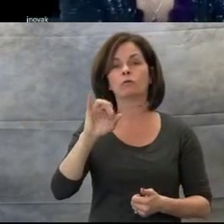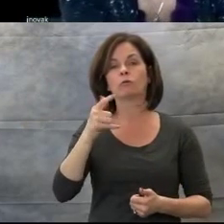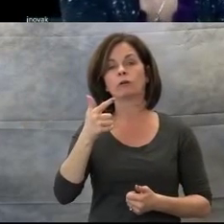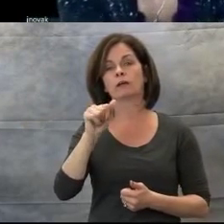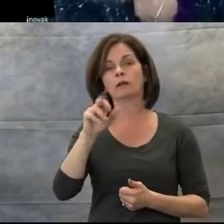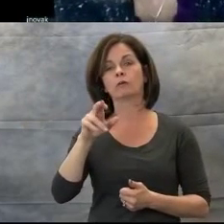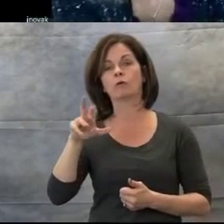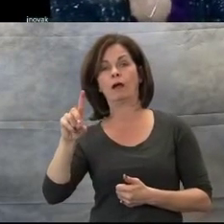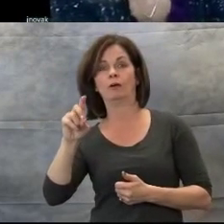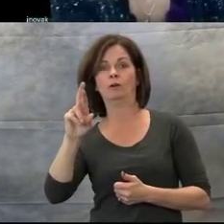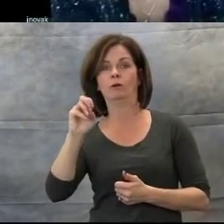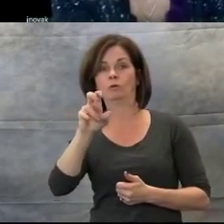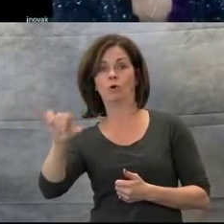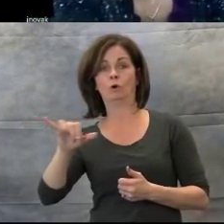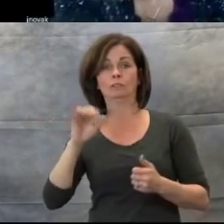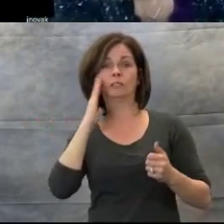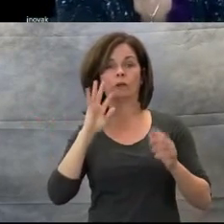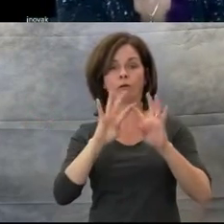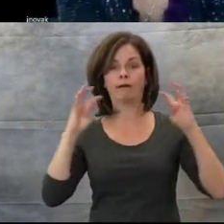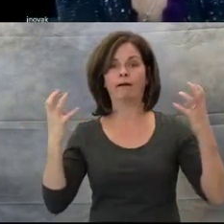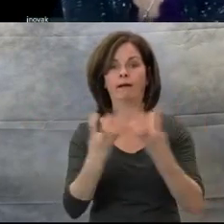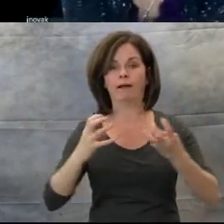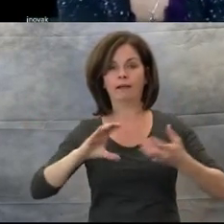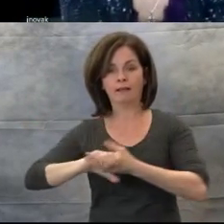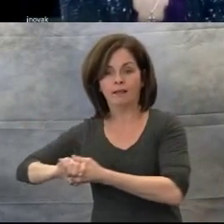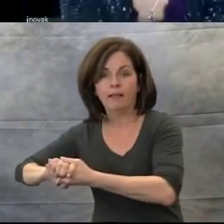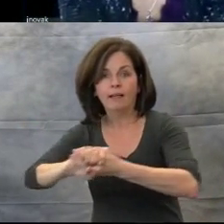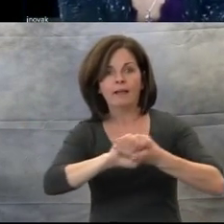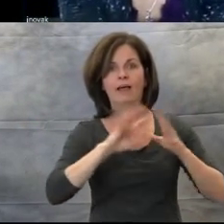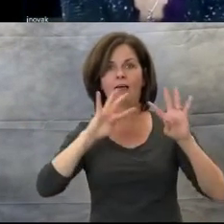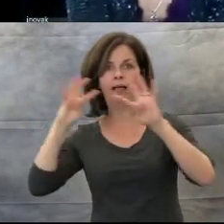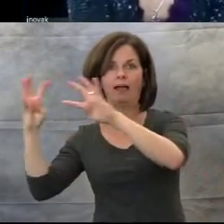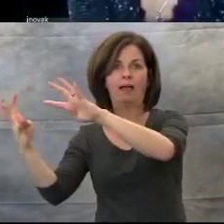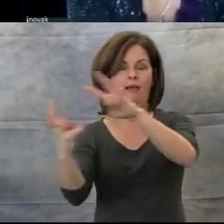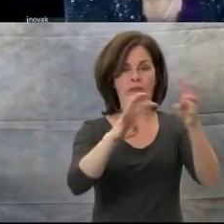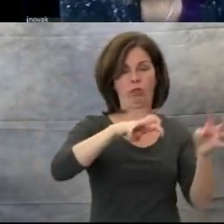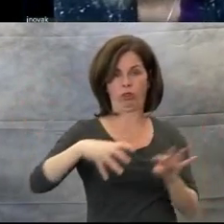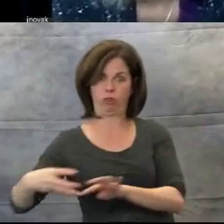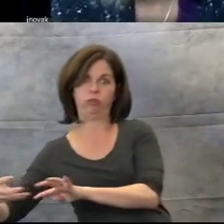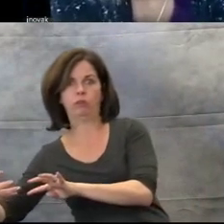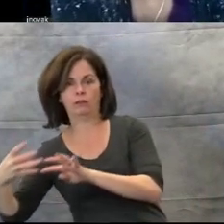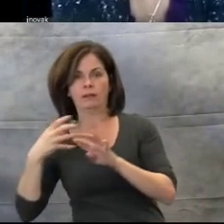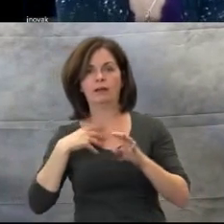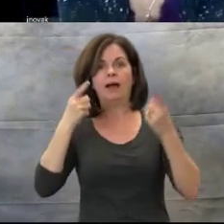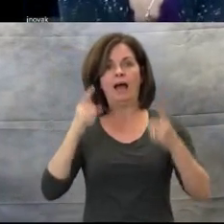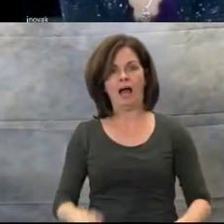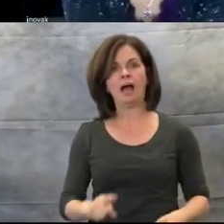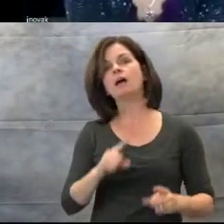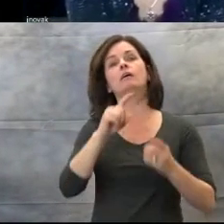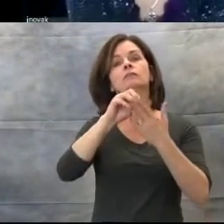A child can get lost in this game and repeat it 20 times without being bored.